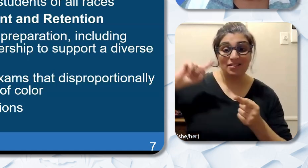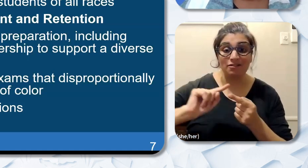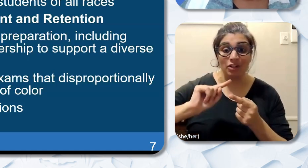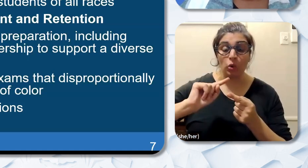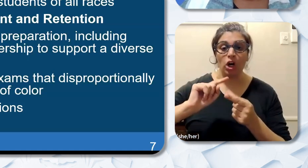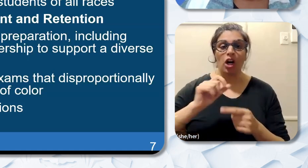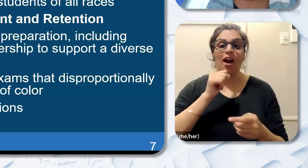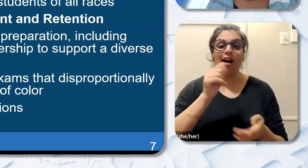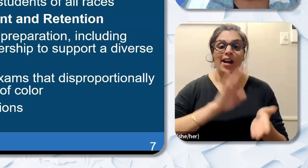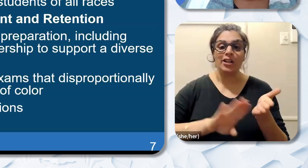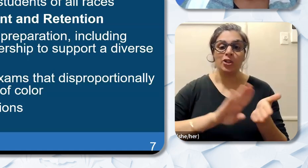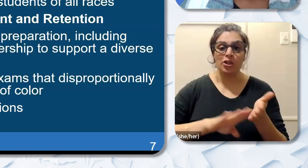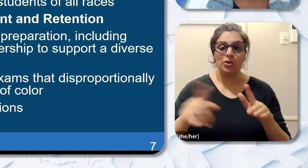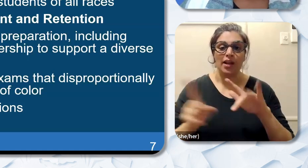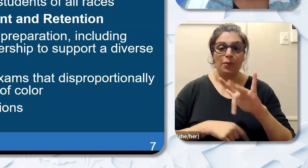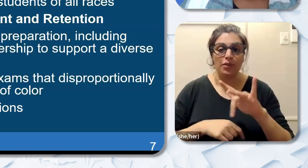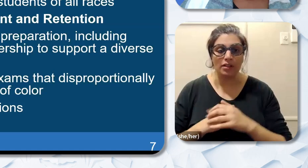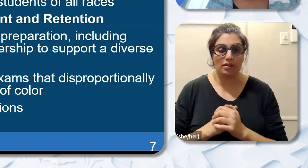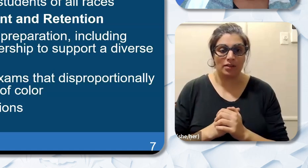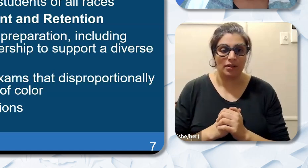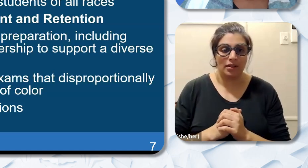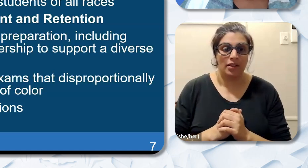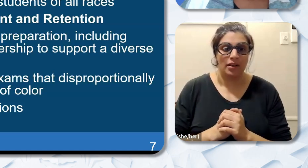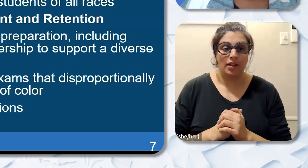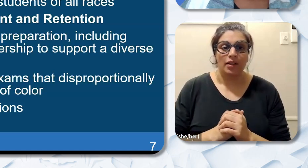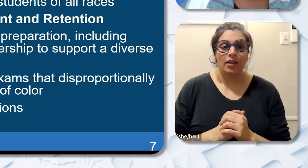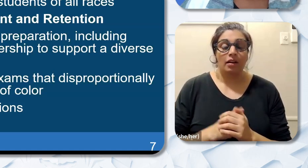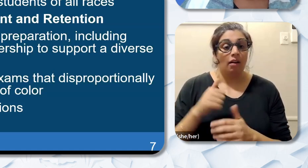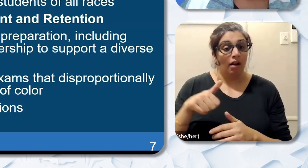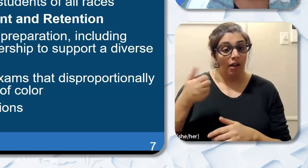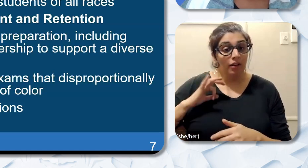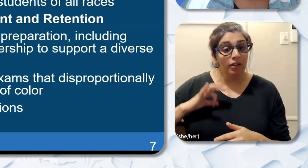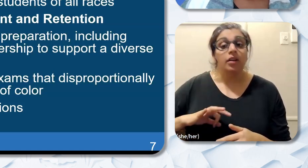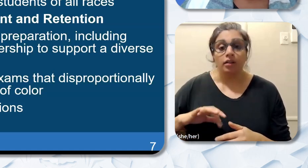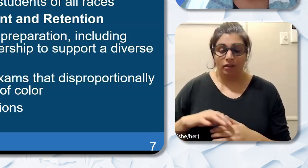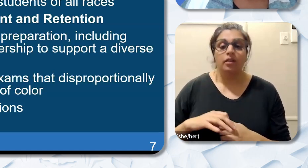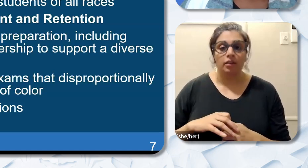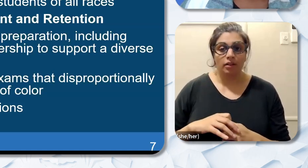chronically absent. Some additional benefits listed in the research findings of this report